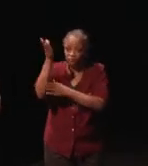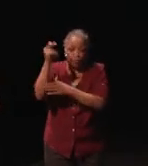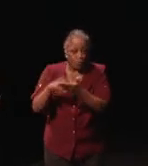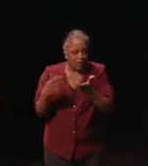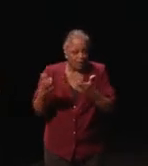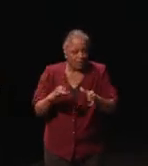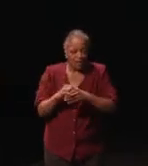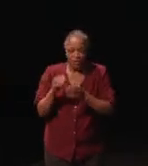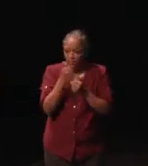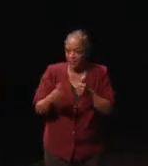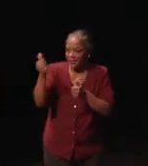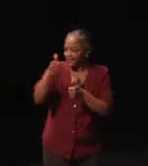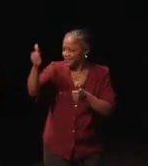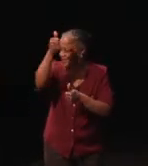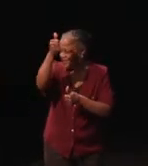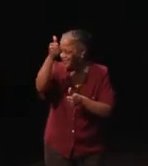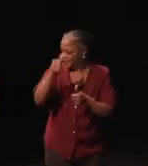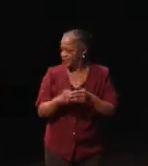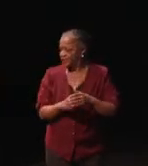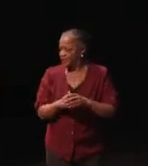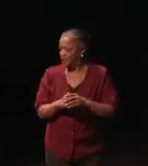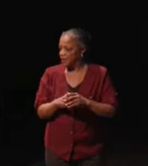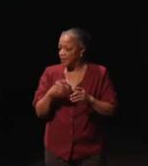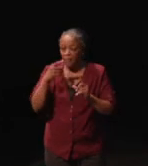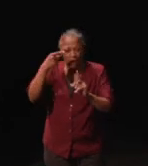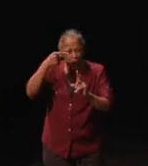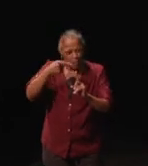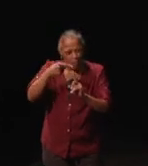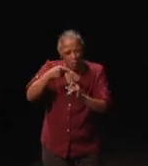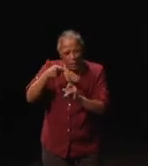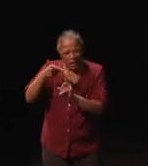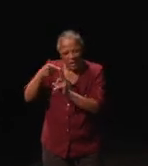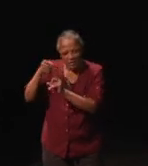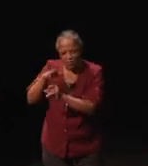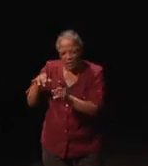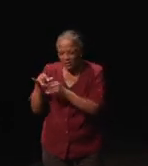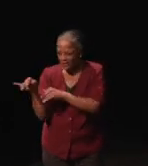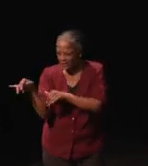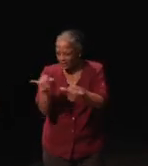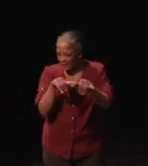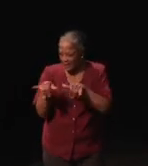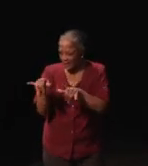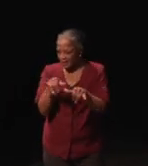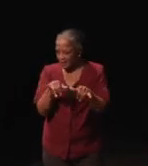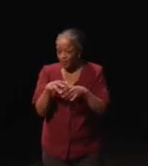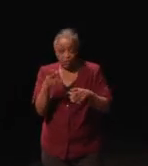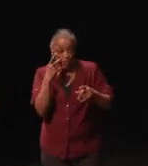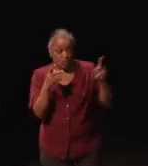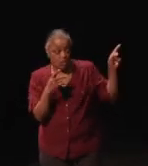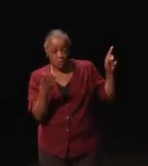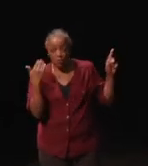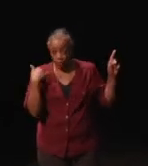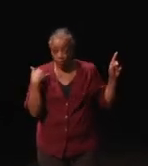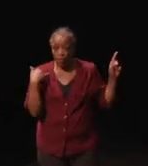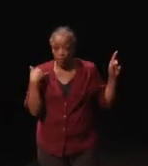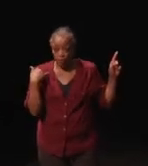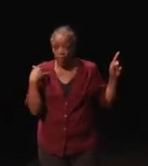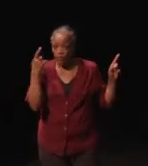So, I did and the points were about the same as the size. You saw earlier for the poster,